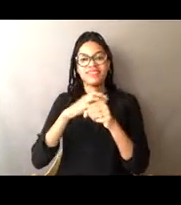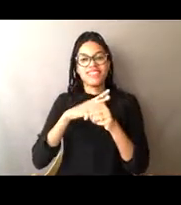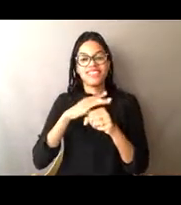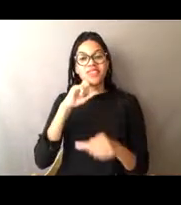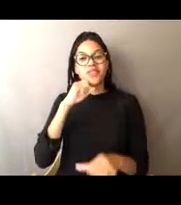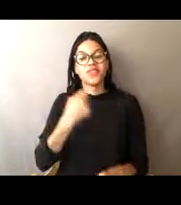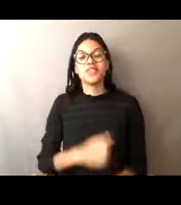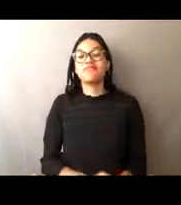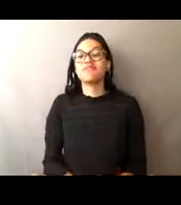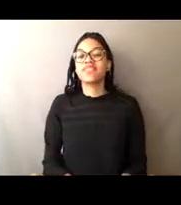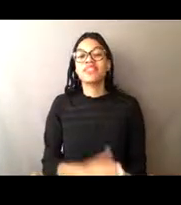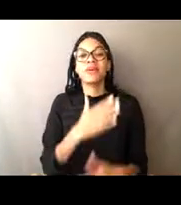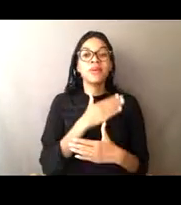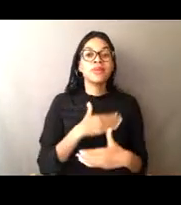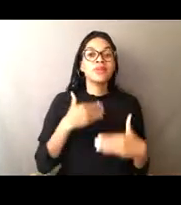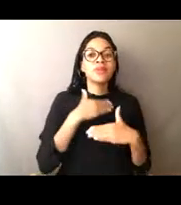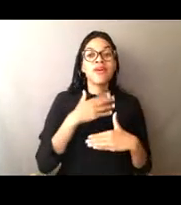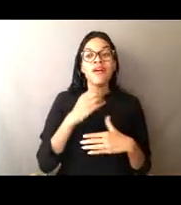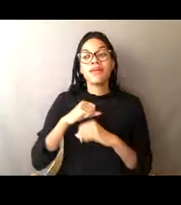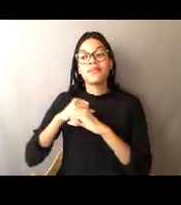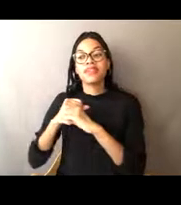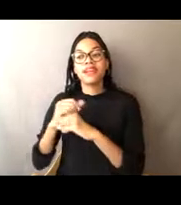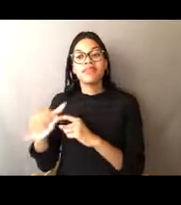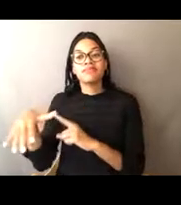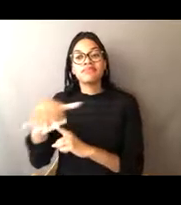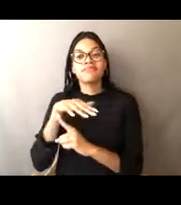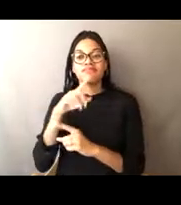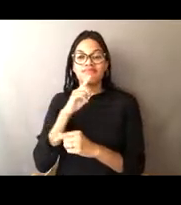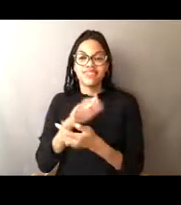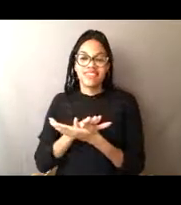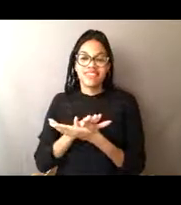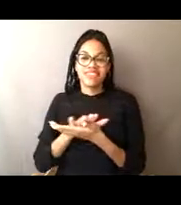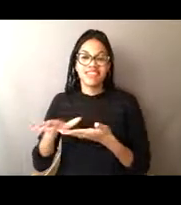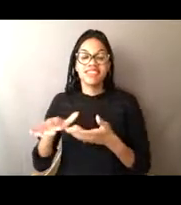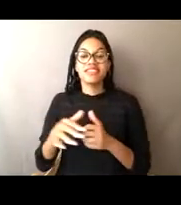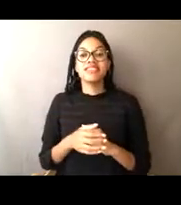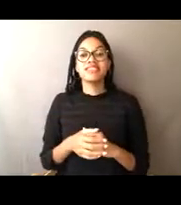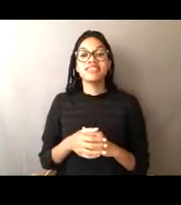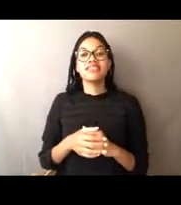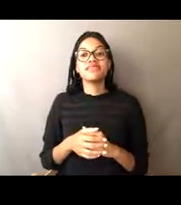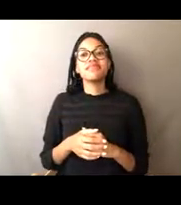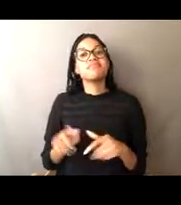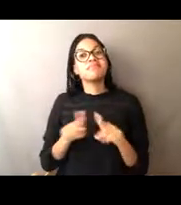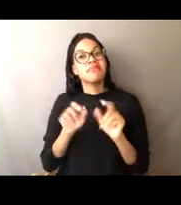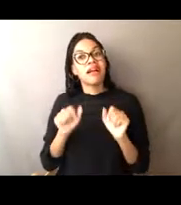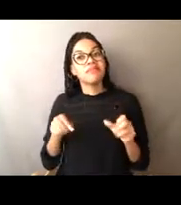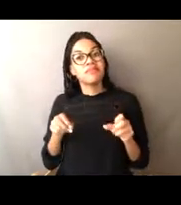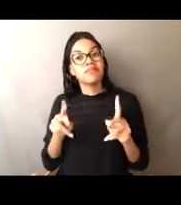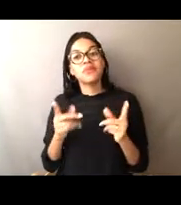and help protect it, and I really love being able to travel to lots of far little regions of Alaska